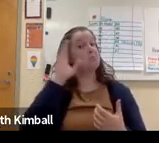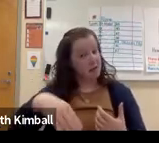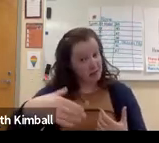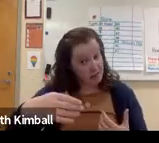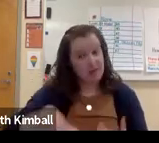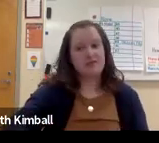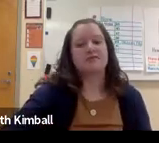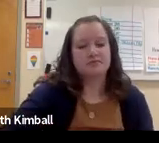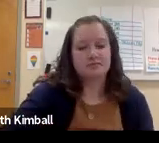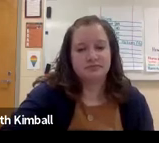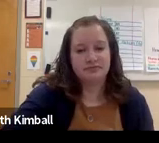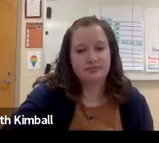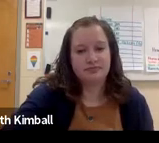Washington state, not bad.